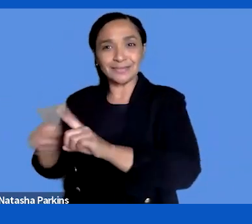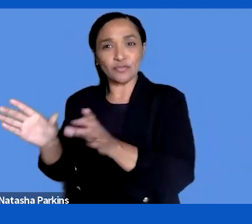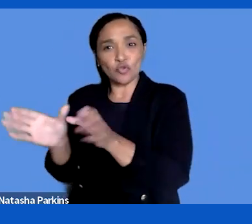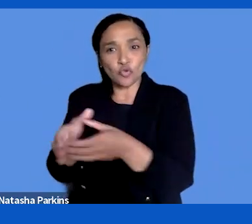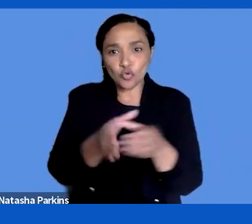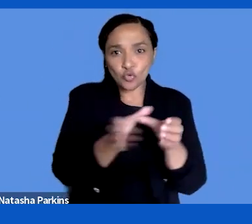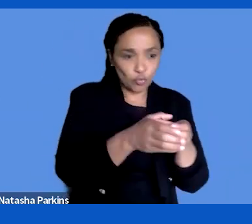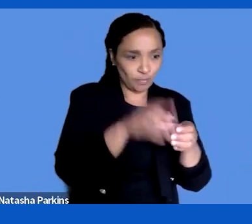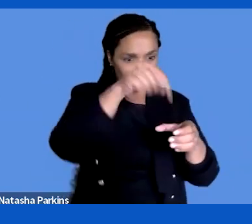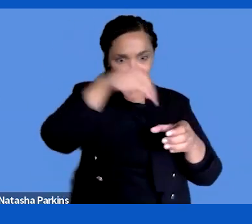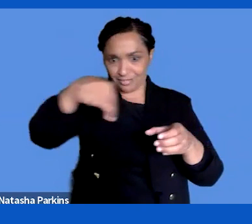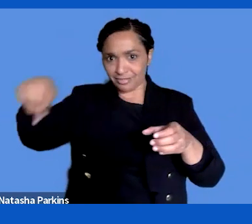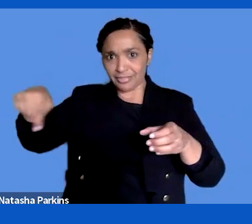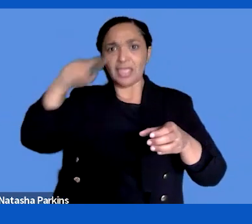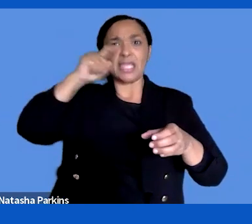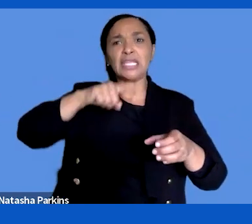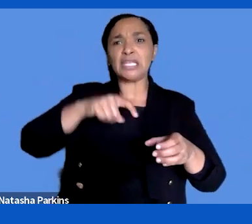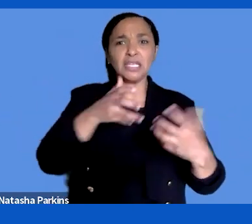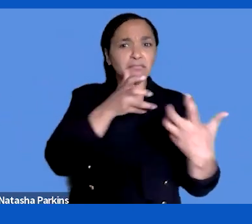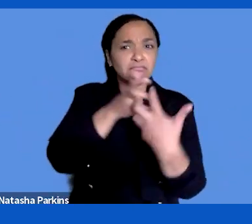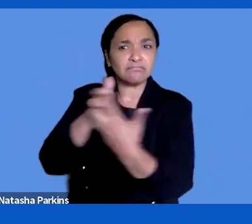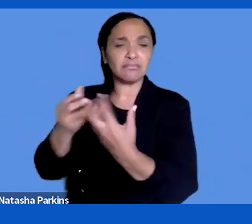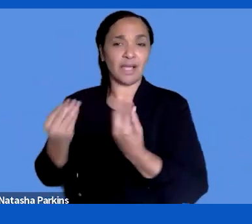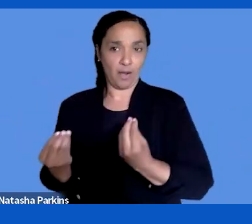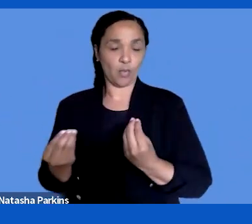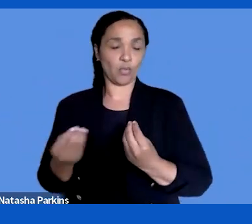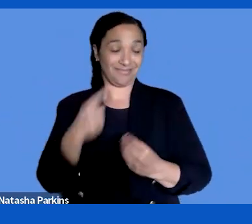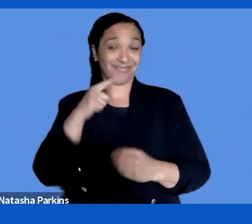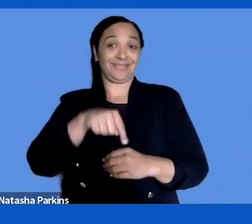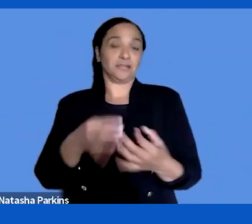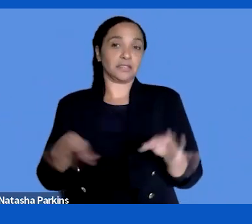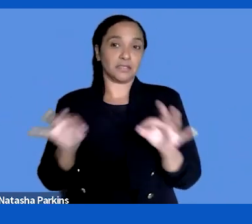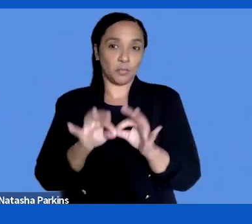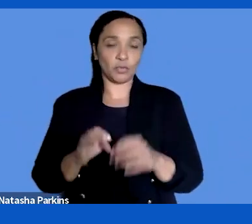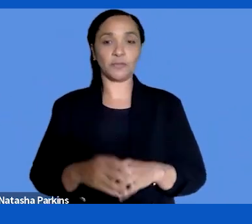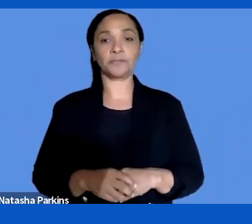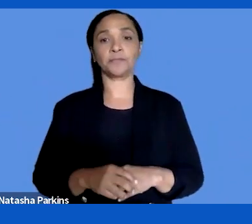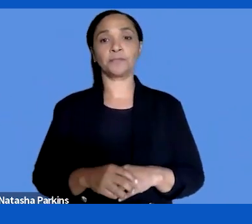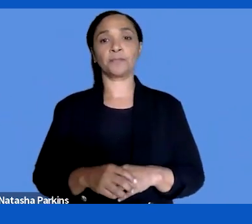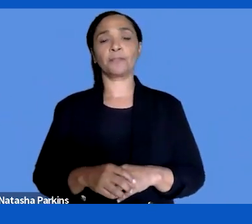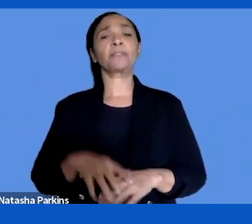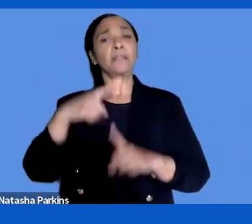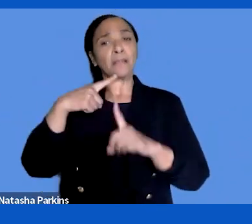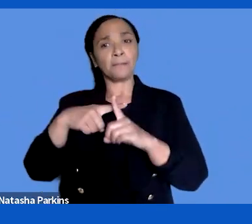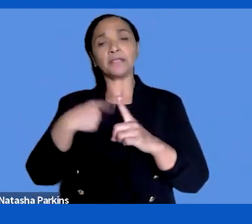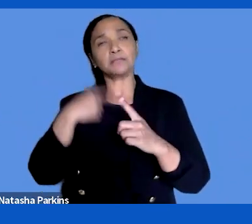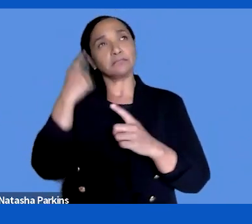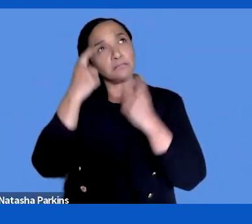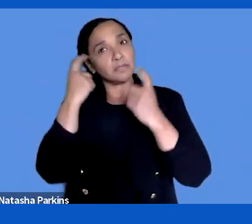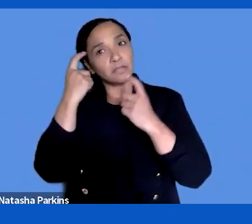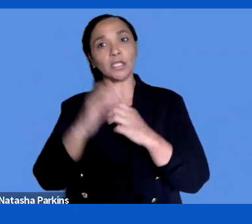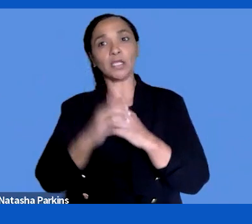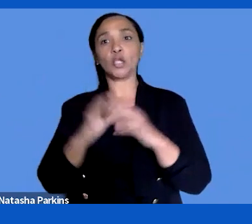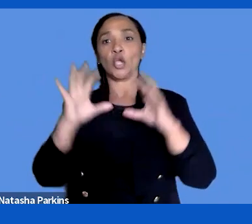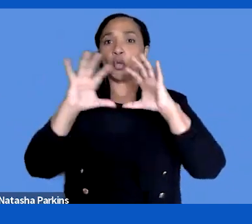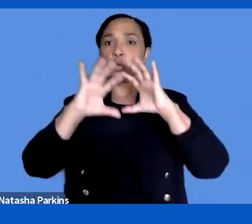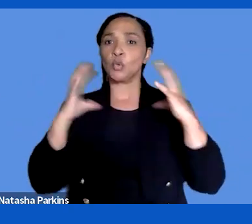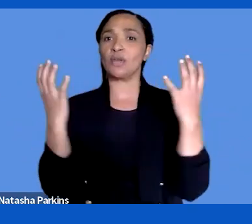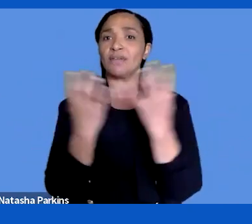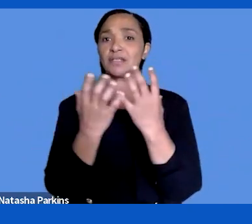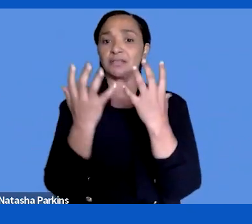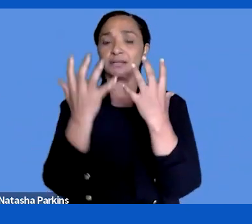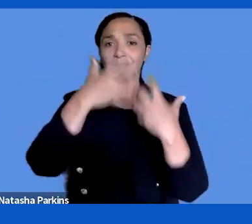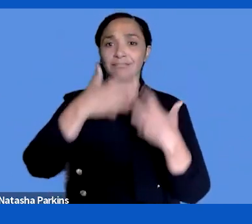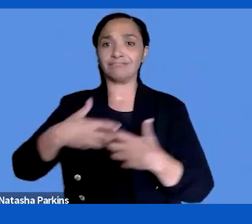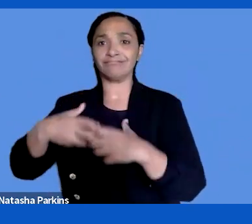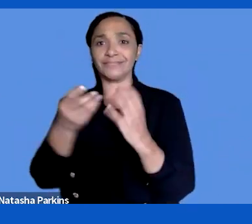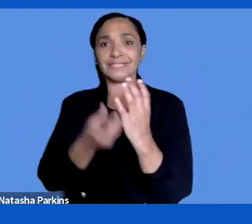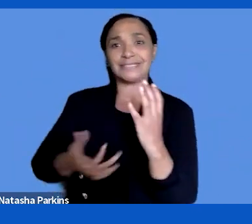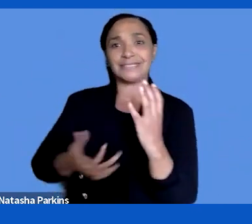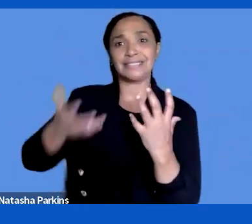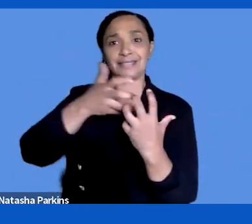this on the discussion around universal design. What you actually call things. Because with the